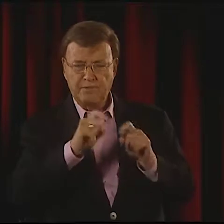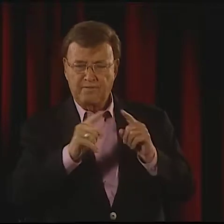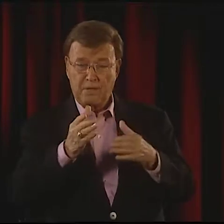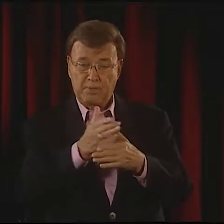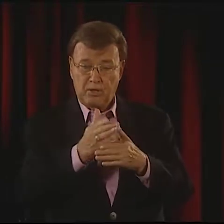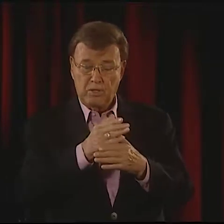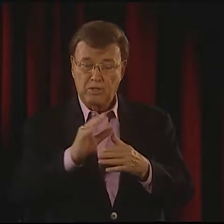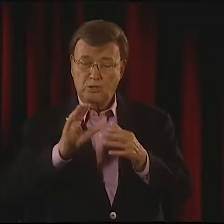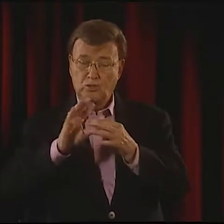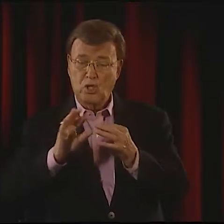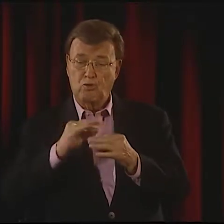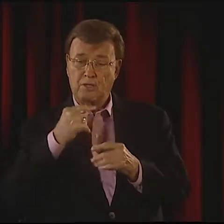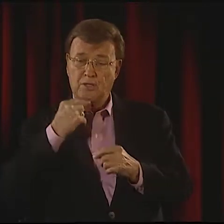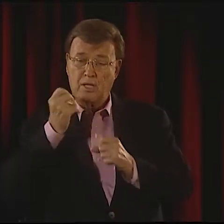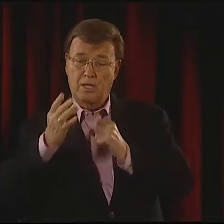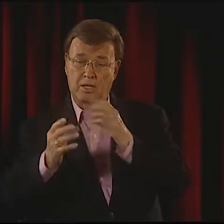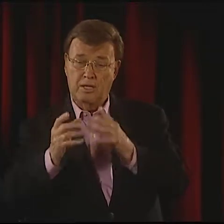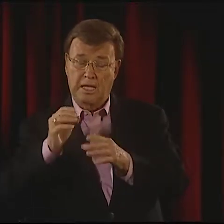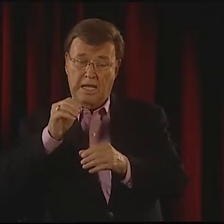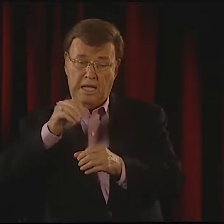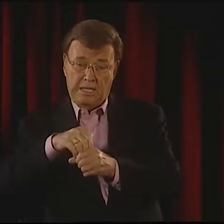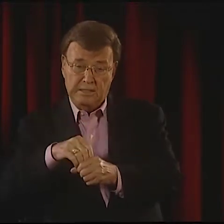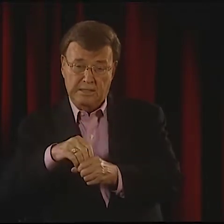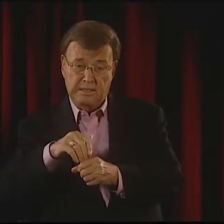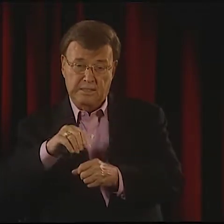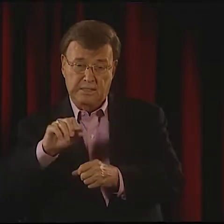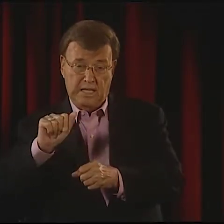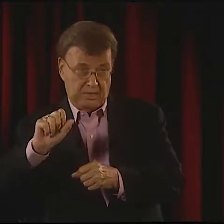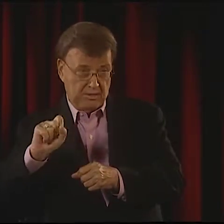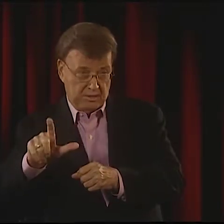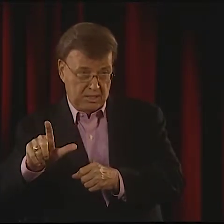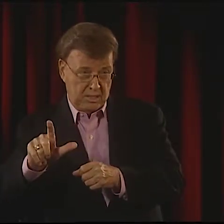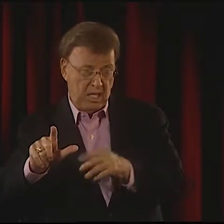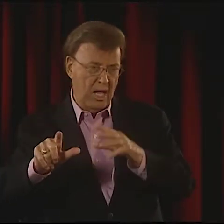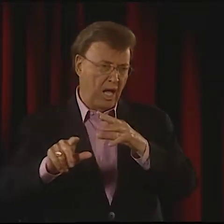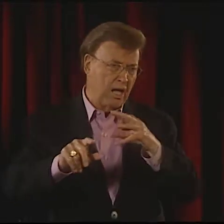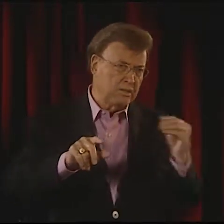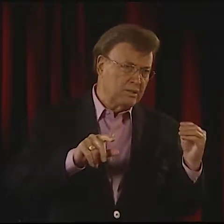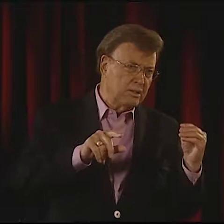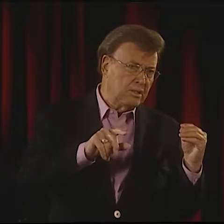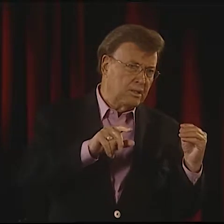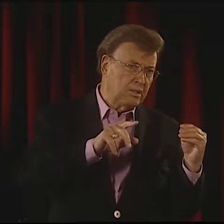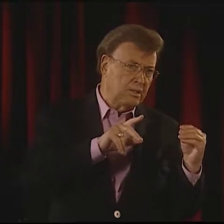I'M NOT SURE I UNDERSTAND YOUR QUESTION. WHAT'S THE DIFFERENCE BETWEEN ASL STORYTELLING